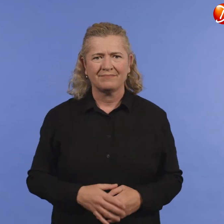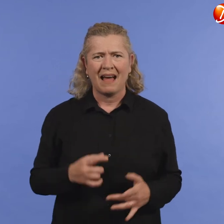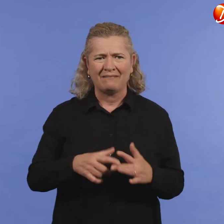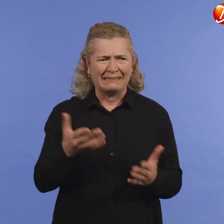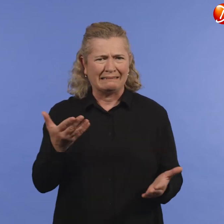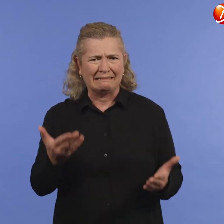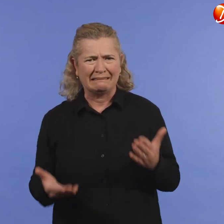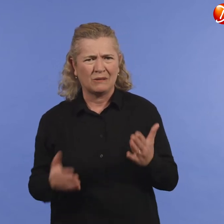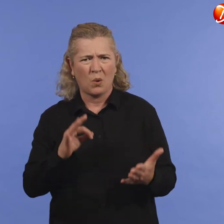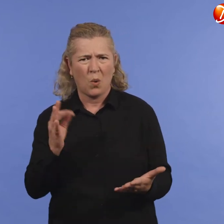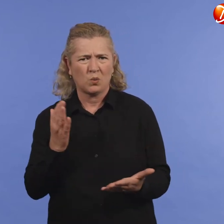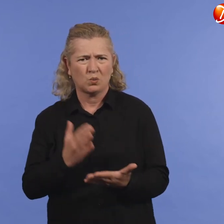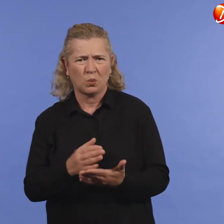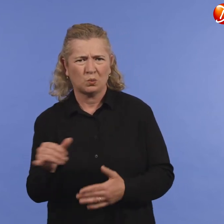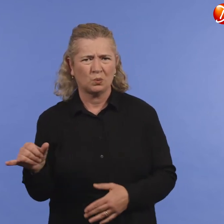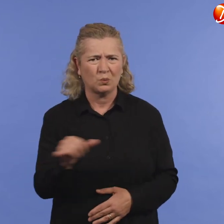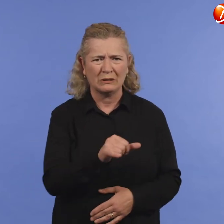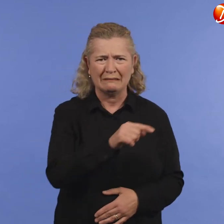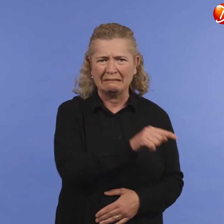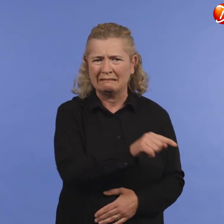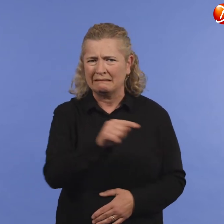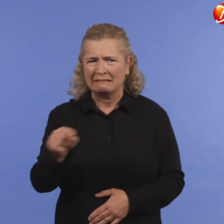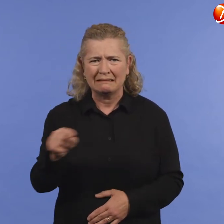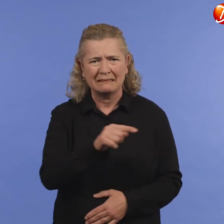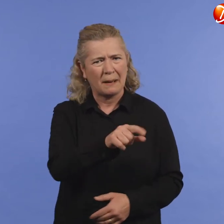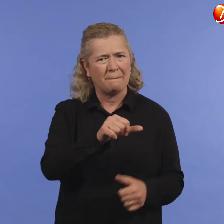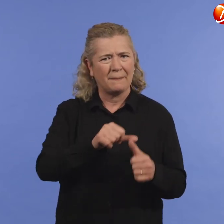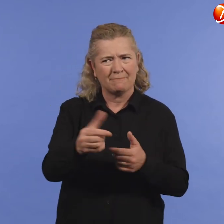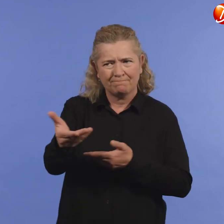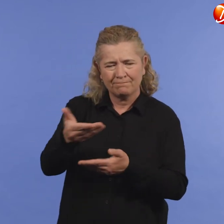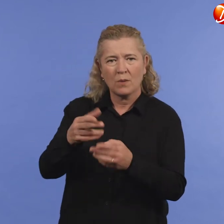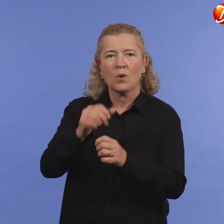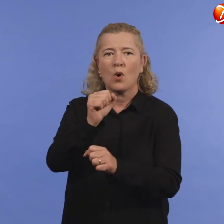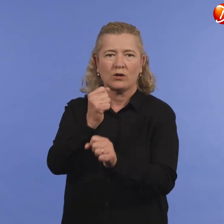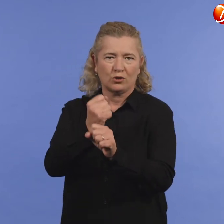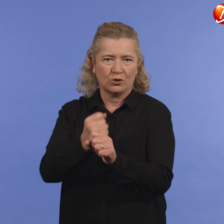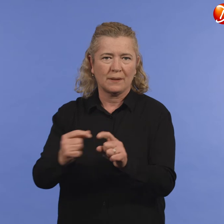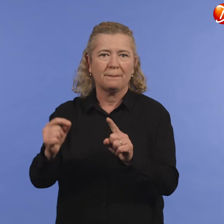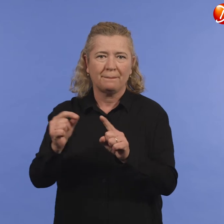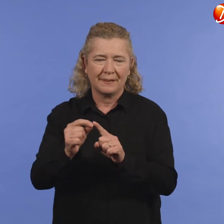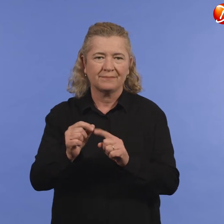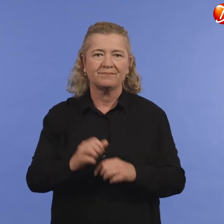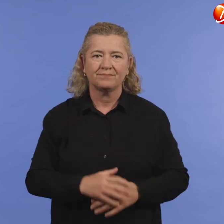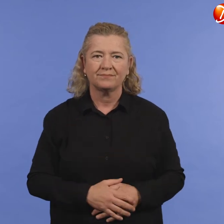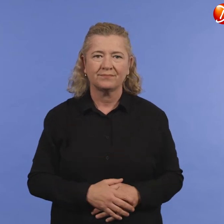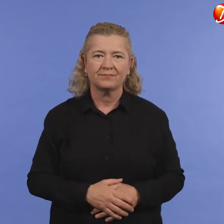If you’re not sure which vaccine you’re eligible for, talk to your GP.